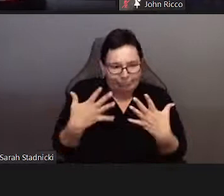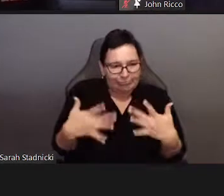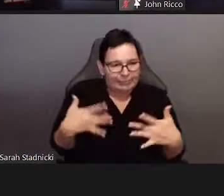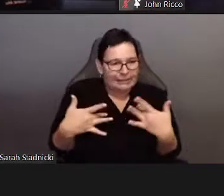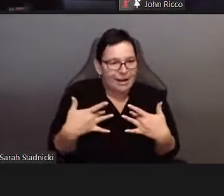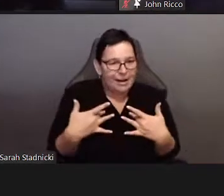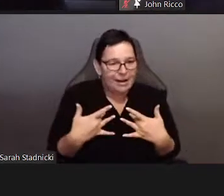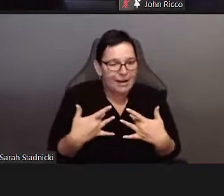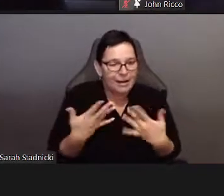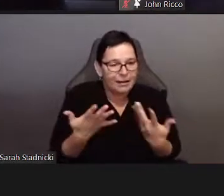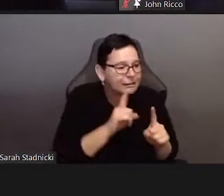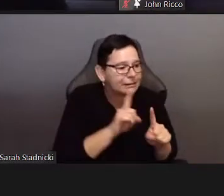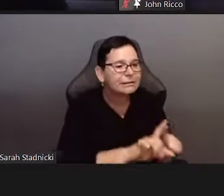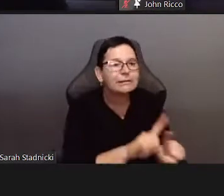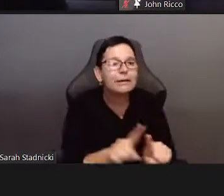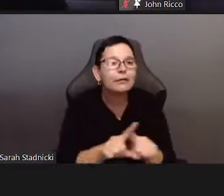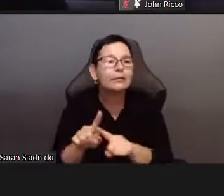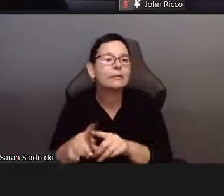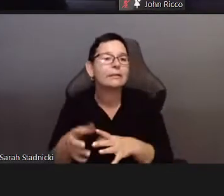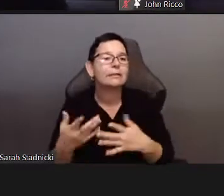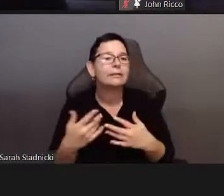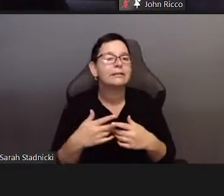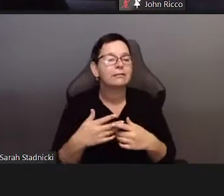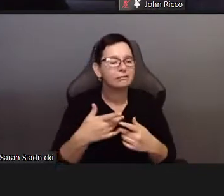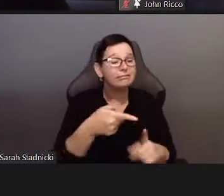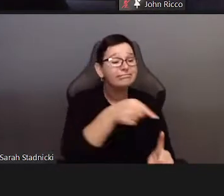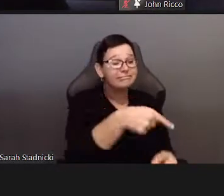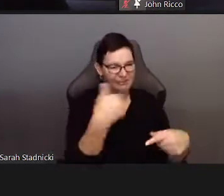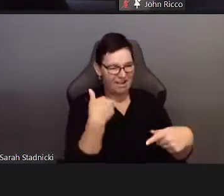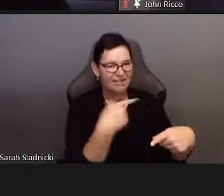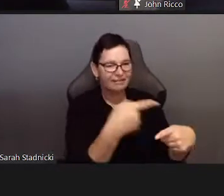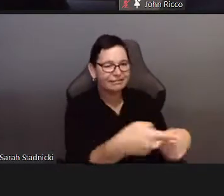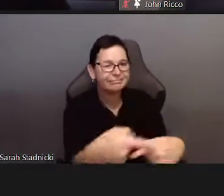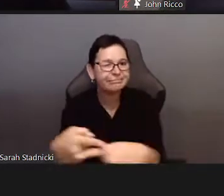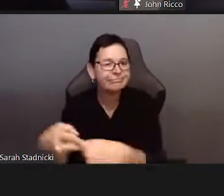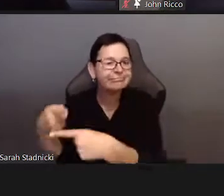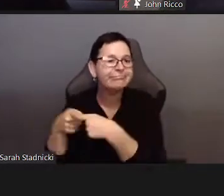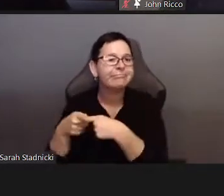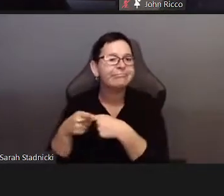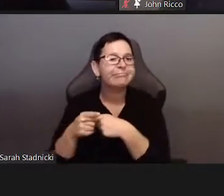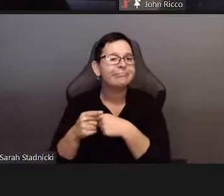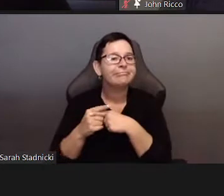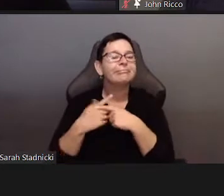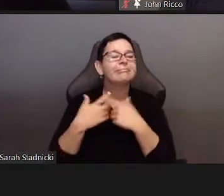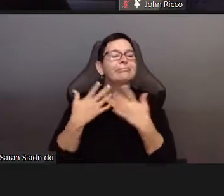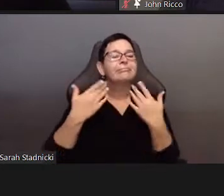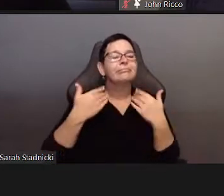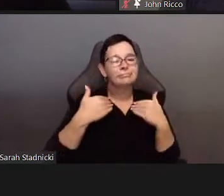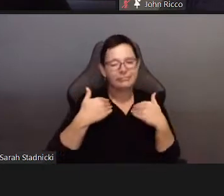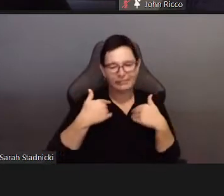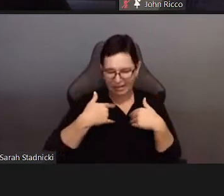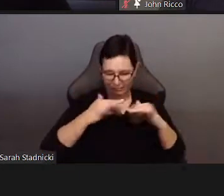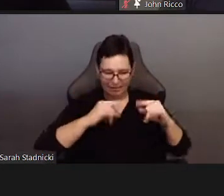He talks abotu what makes a musician a musician.